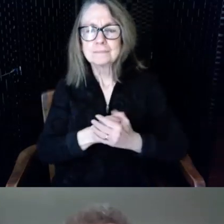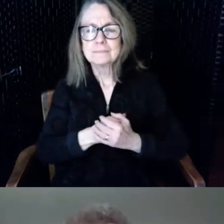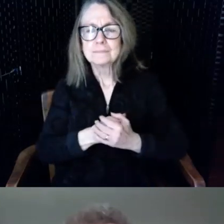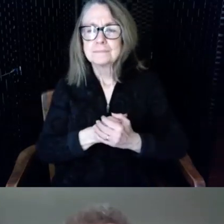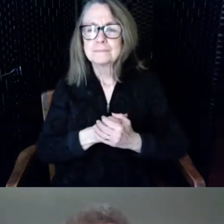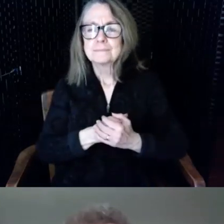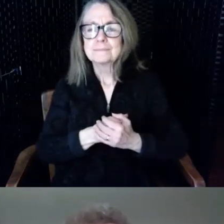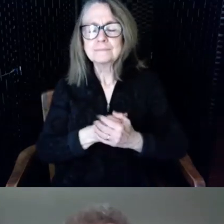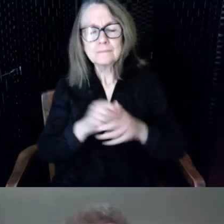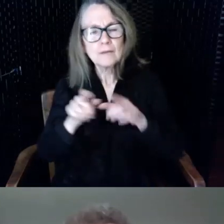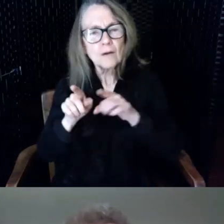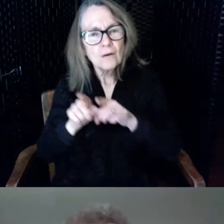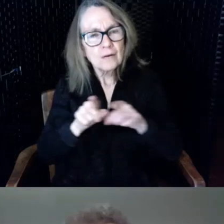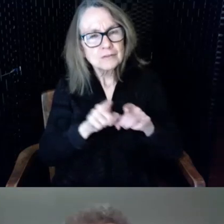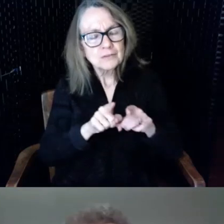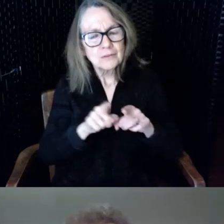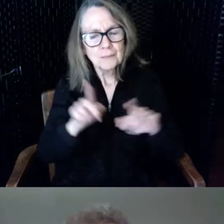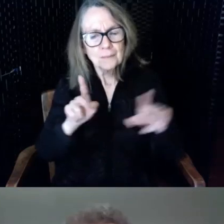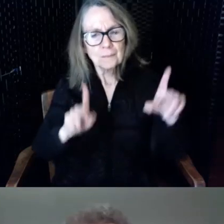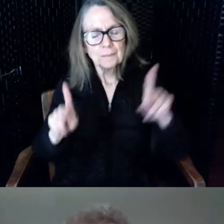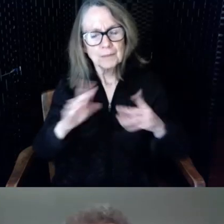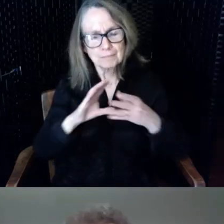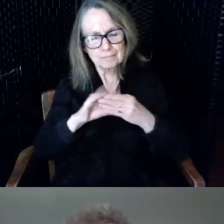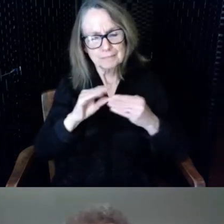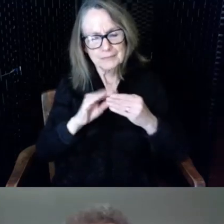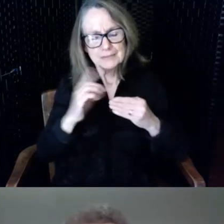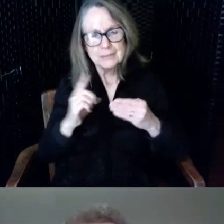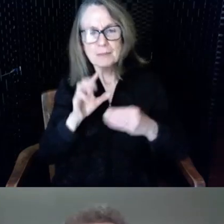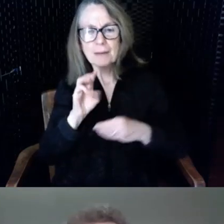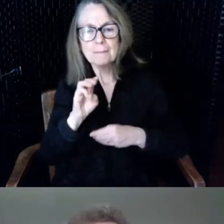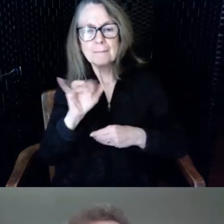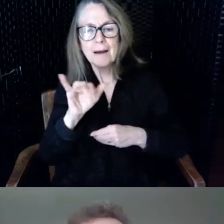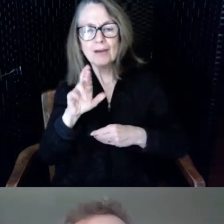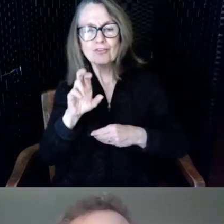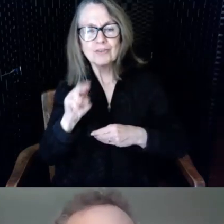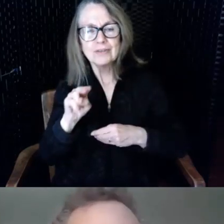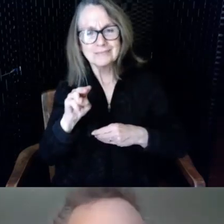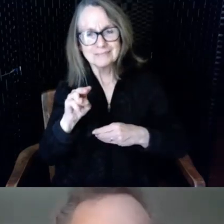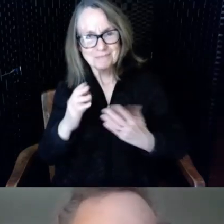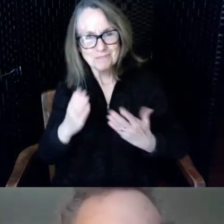also spoke about something that Myron addressed in his talk and that was